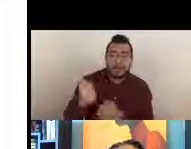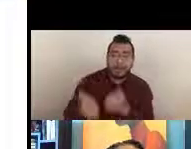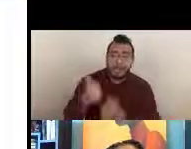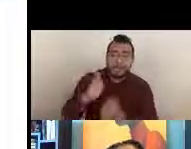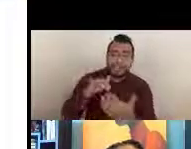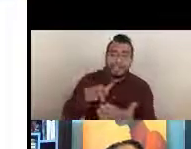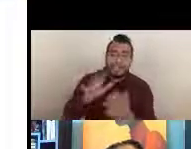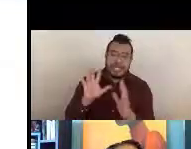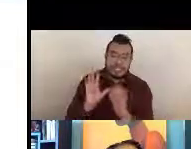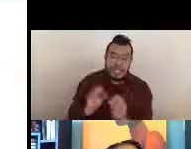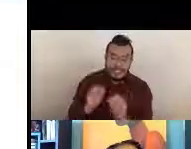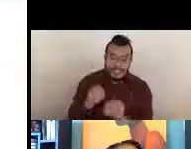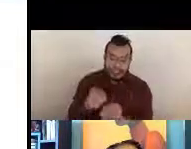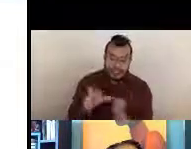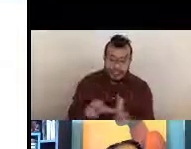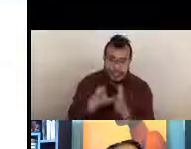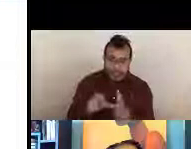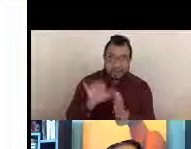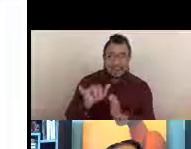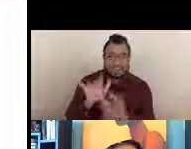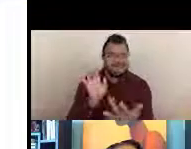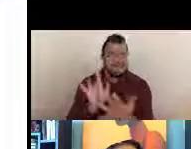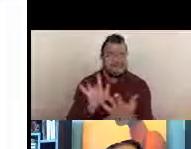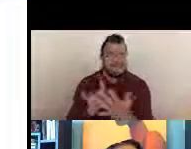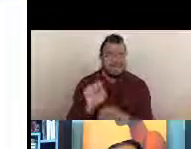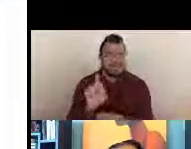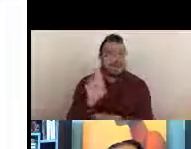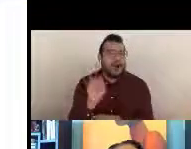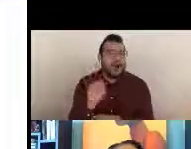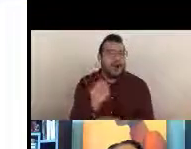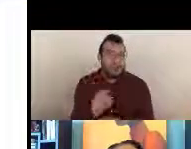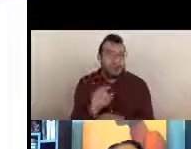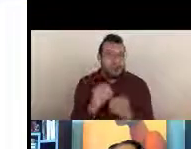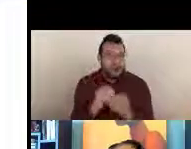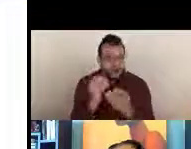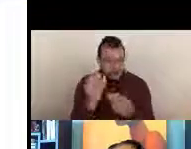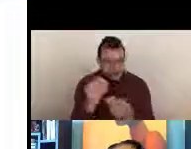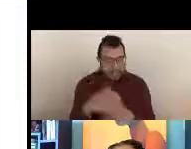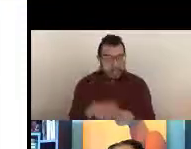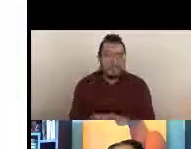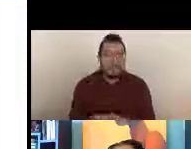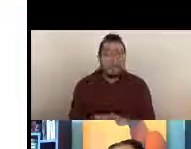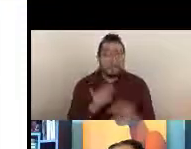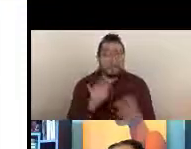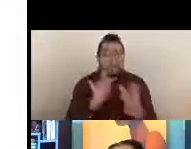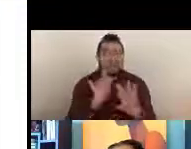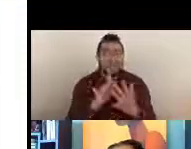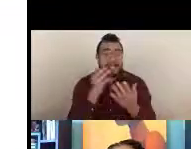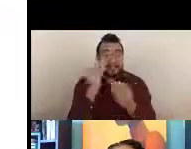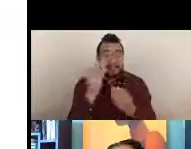that's when you contact a Scientific Review Officer. You can find contact information for program officers